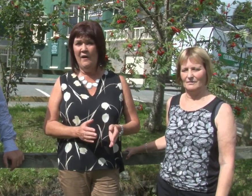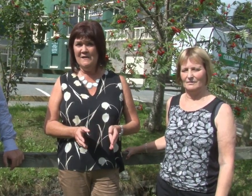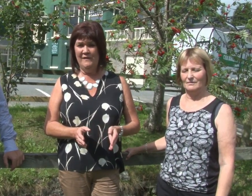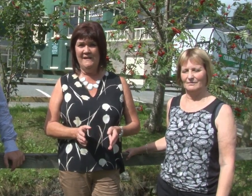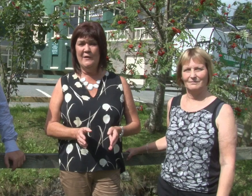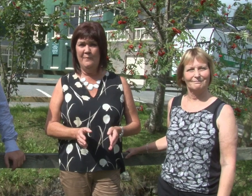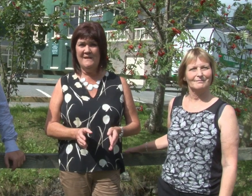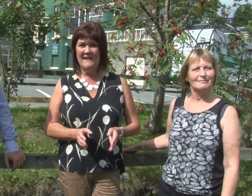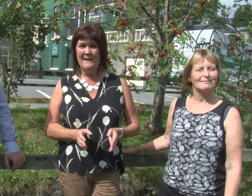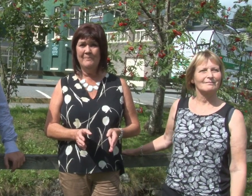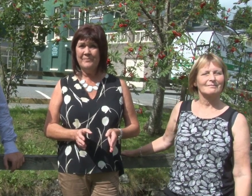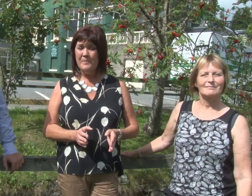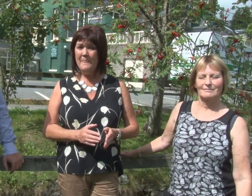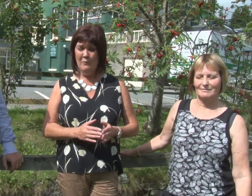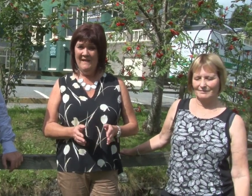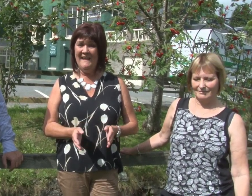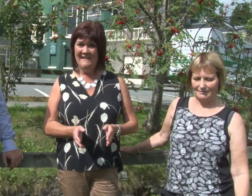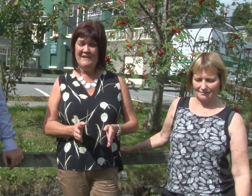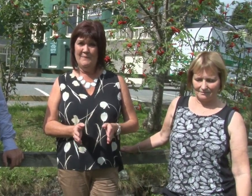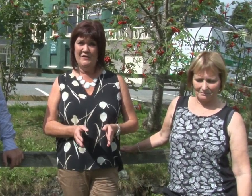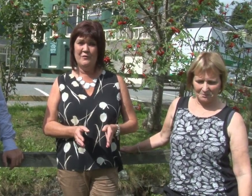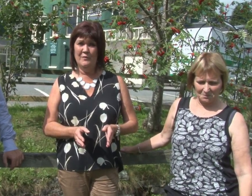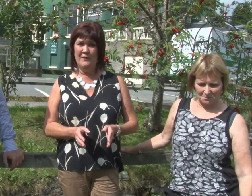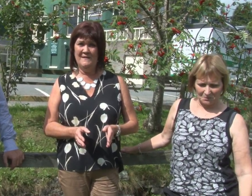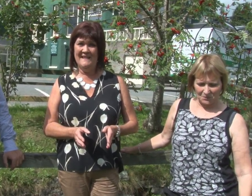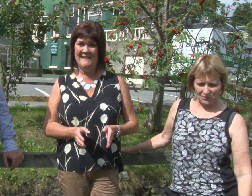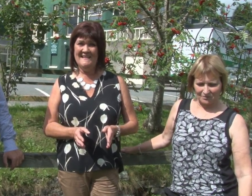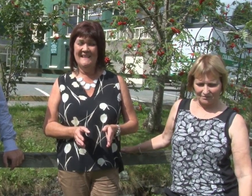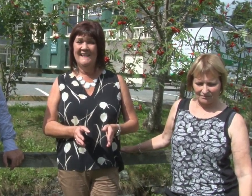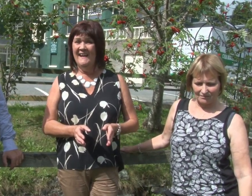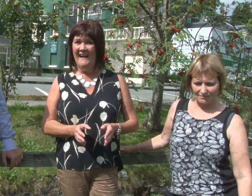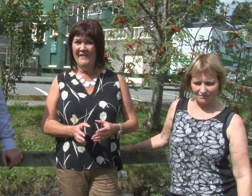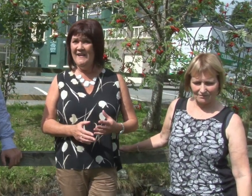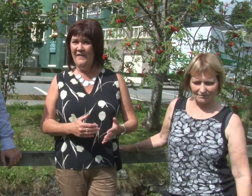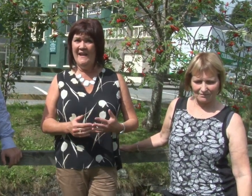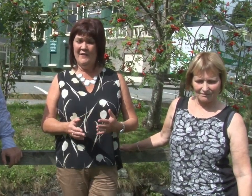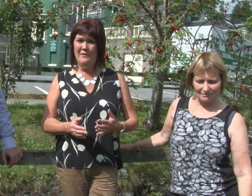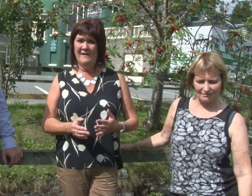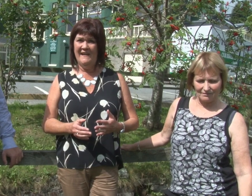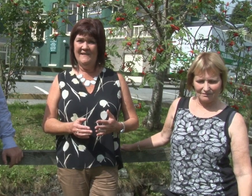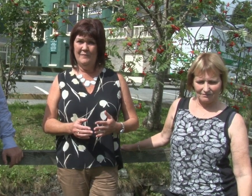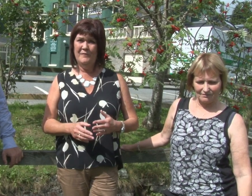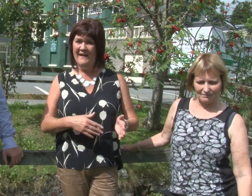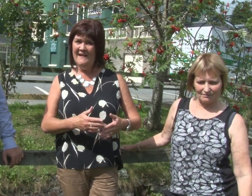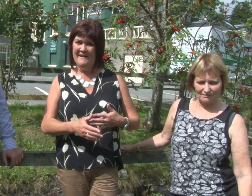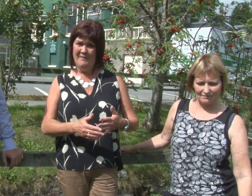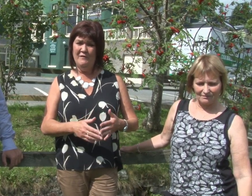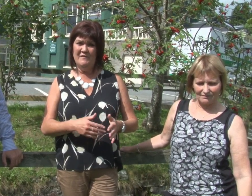ask for an interpreter we can get an interpreter at short notice and they can then communicate via use